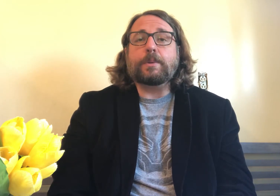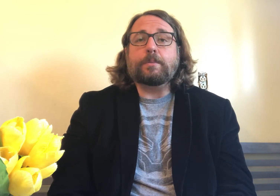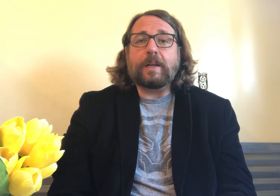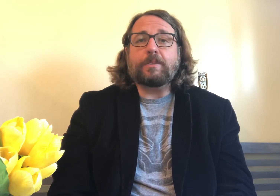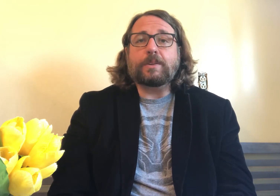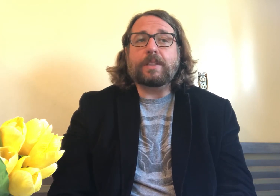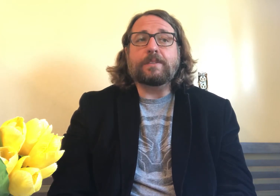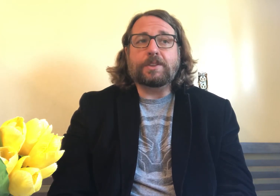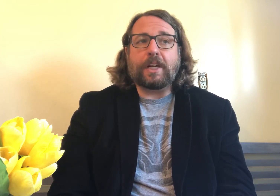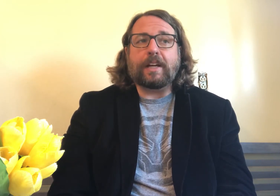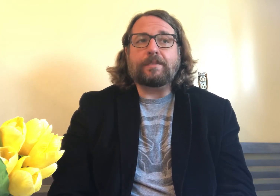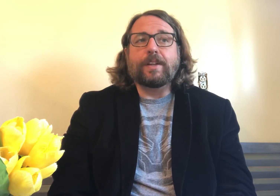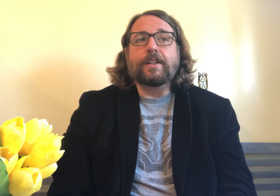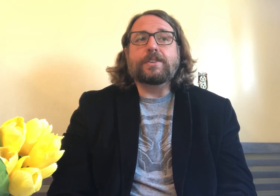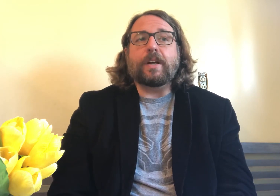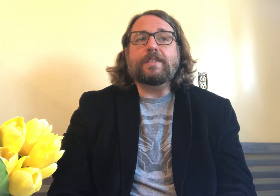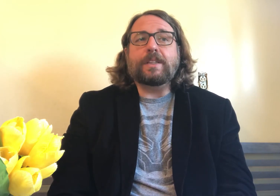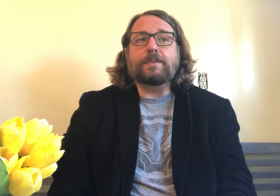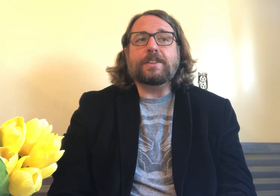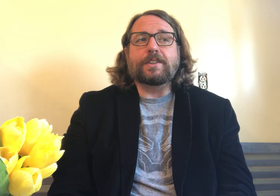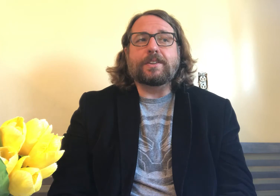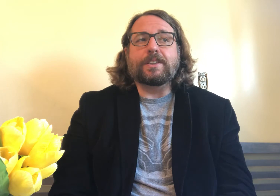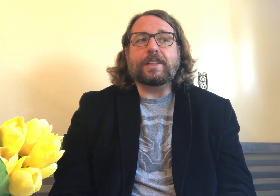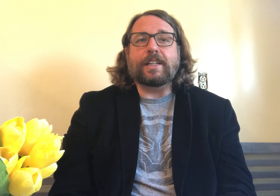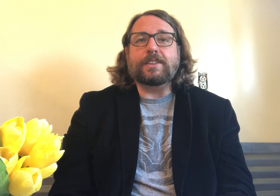For example, my first name is “Chad,” so I am attempting to learn the signs for